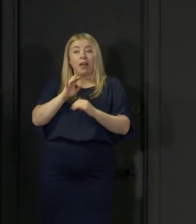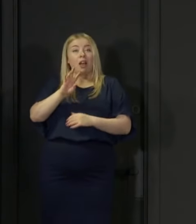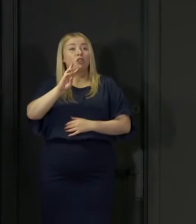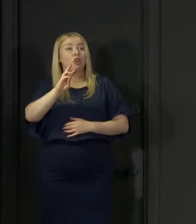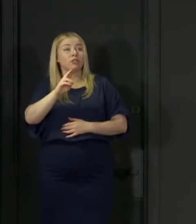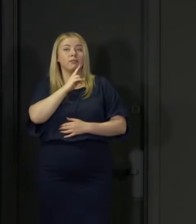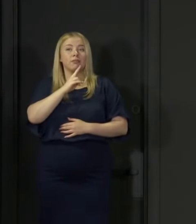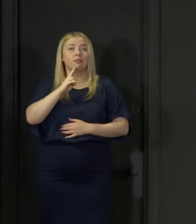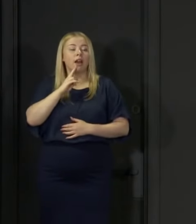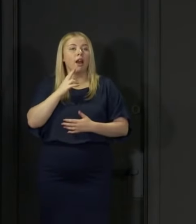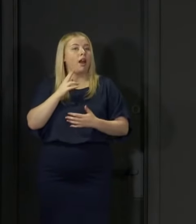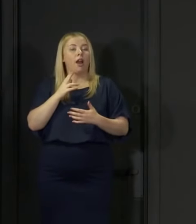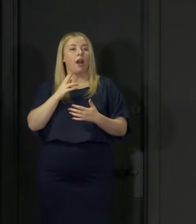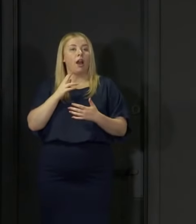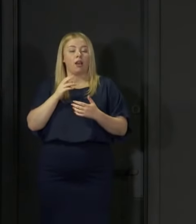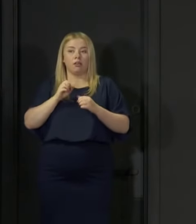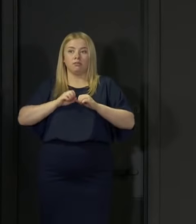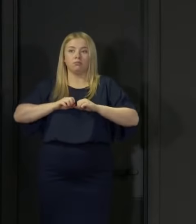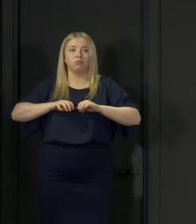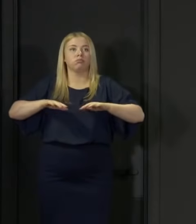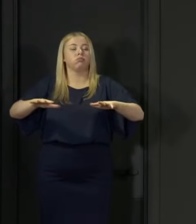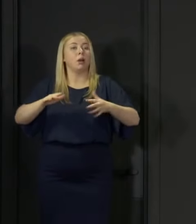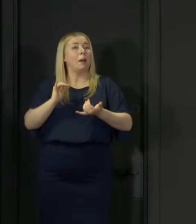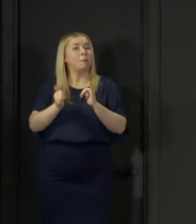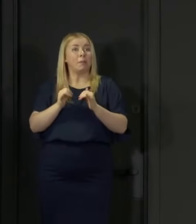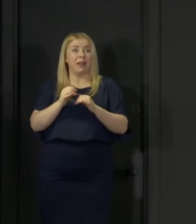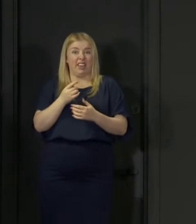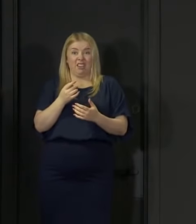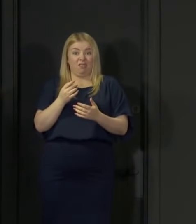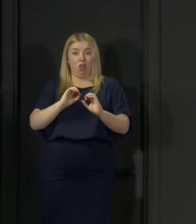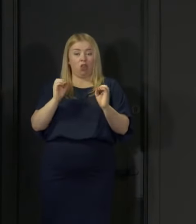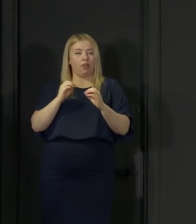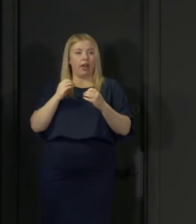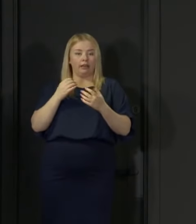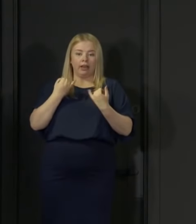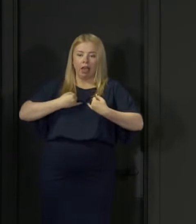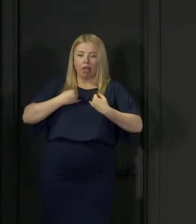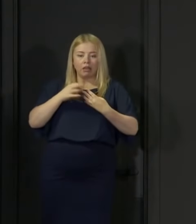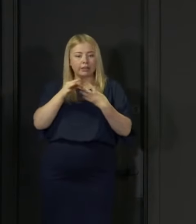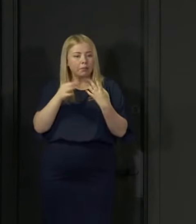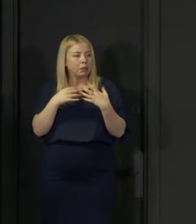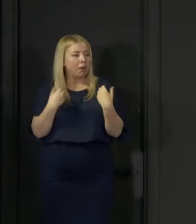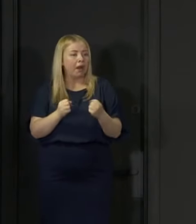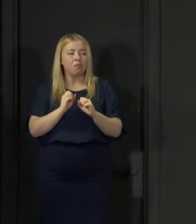In fact, you might never show any significant symptoms at all, but if you are not self-isolating,